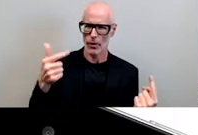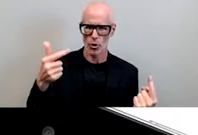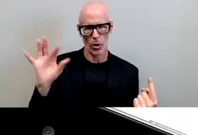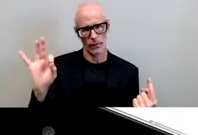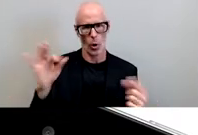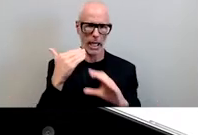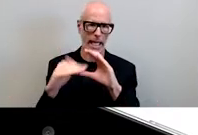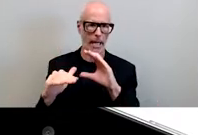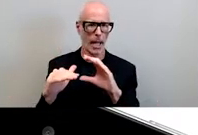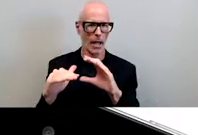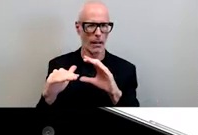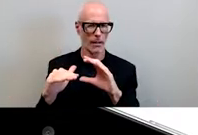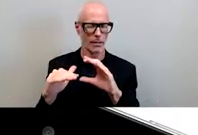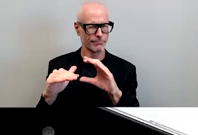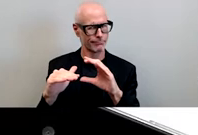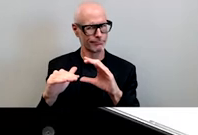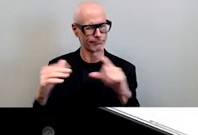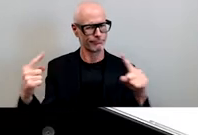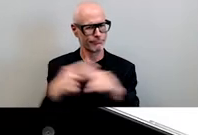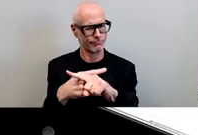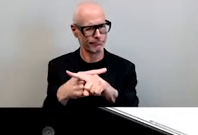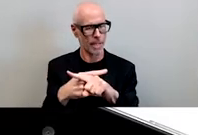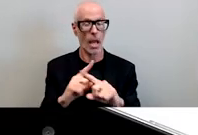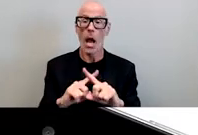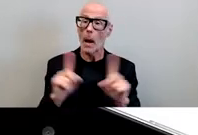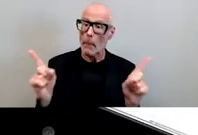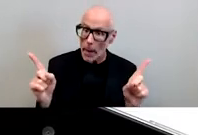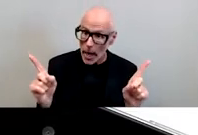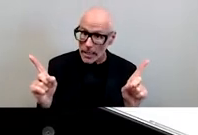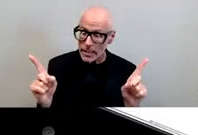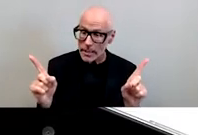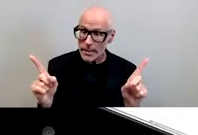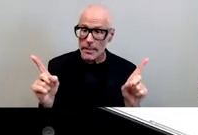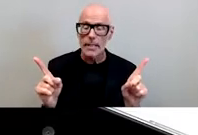was what was saying and declaring but nonetheless look let me do at least acknowledge and applaud